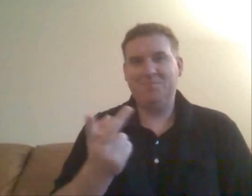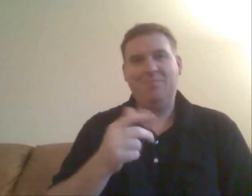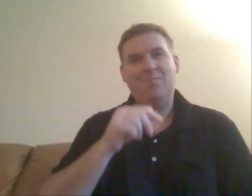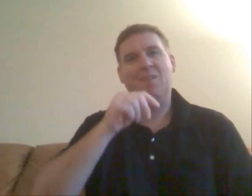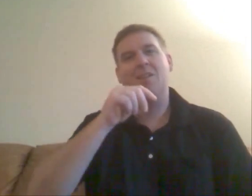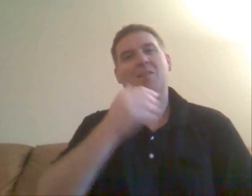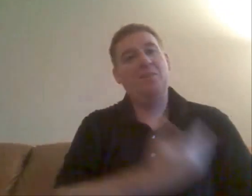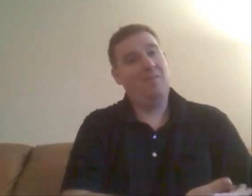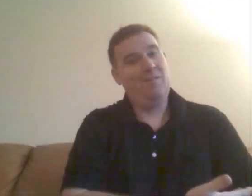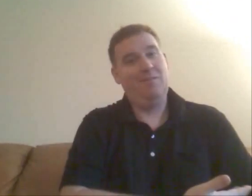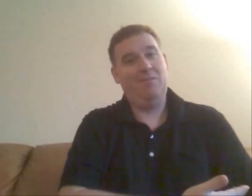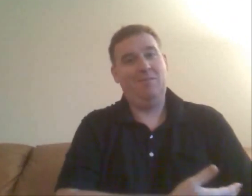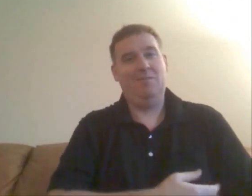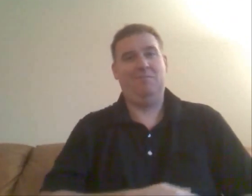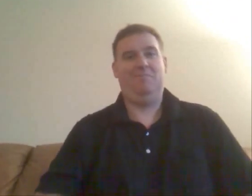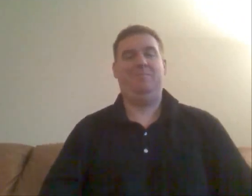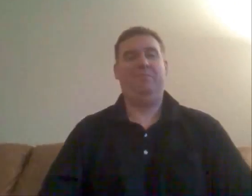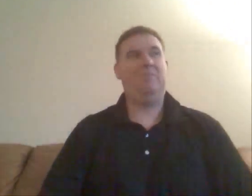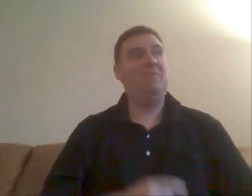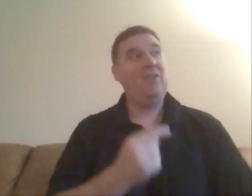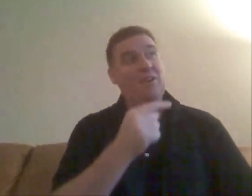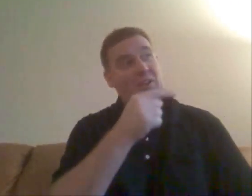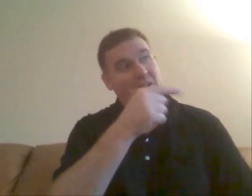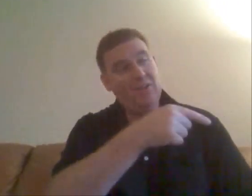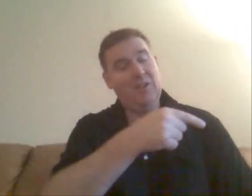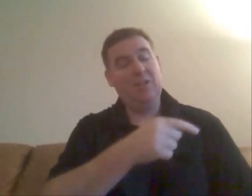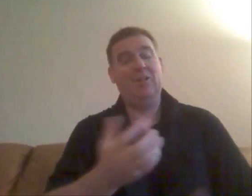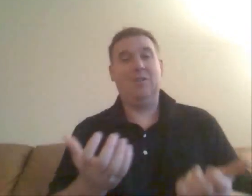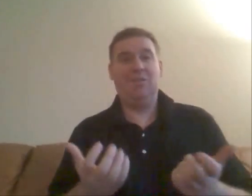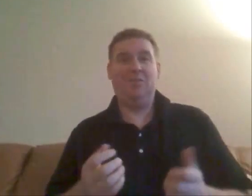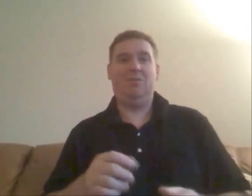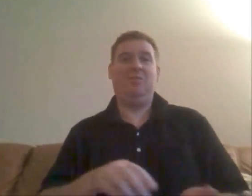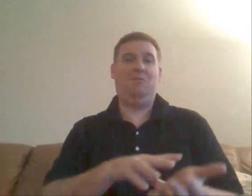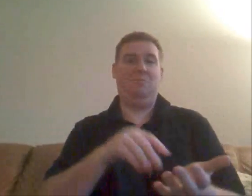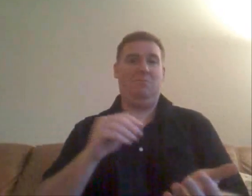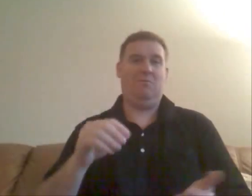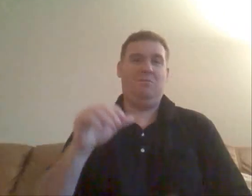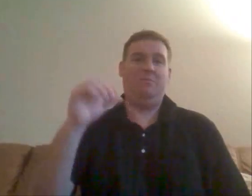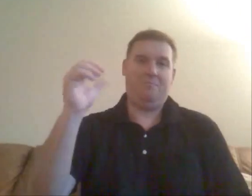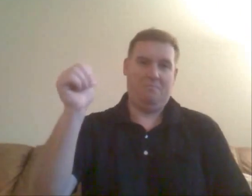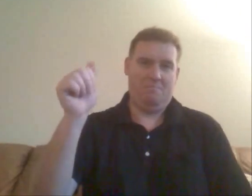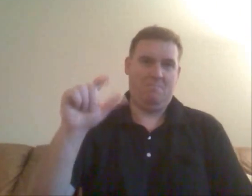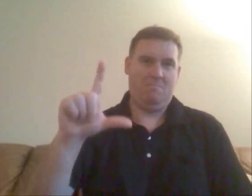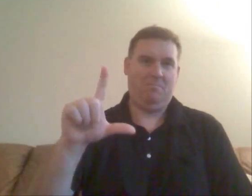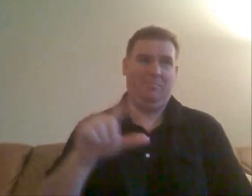Their daughter wanted to learn ASL!